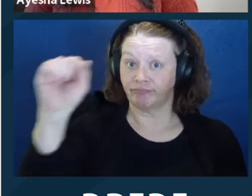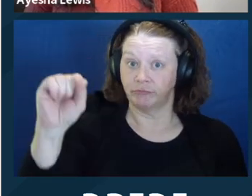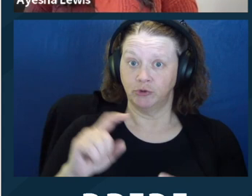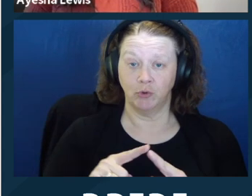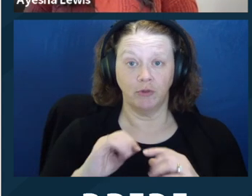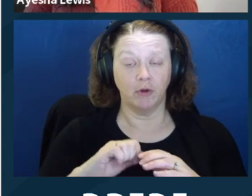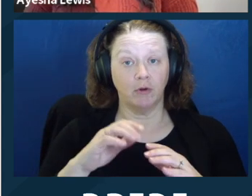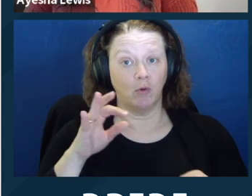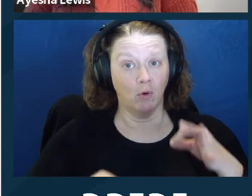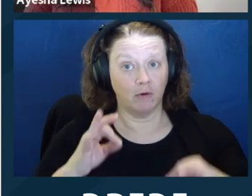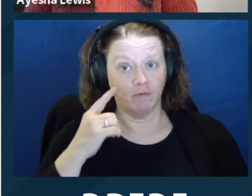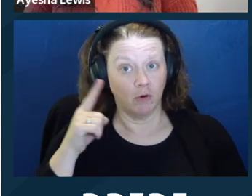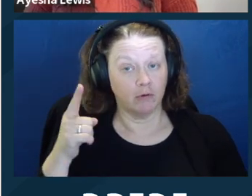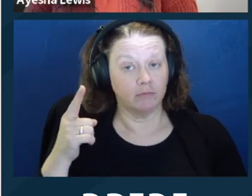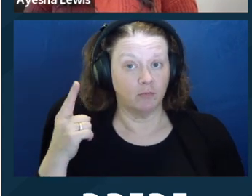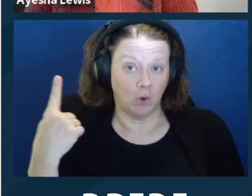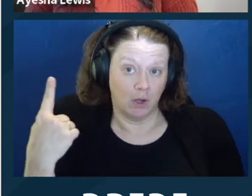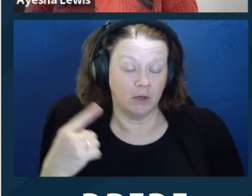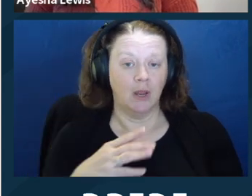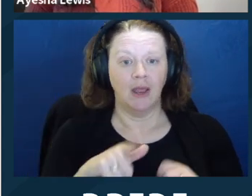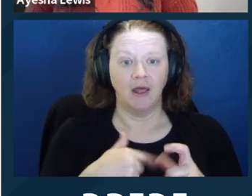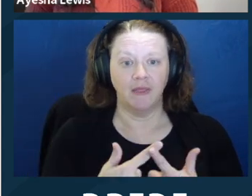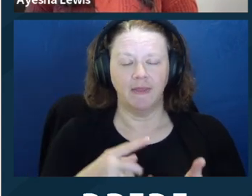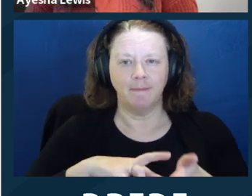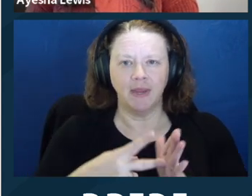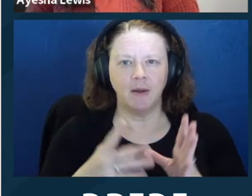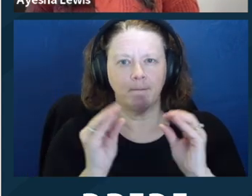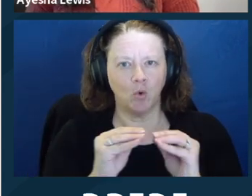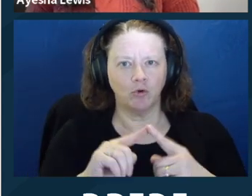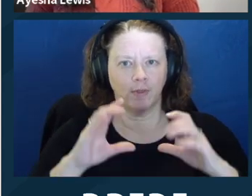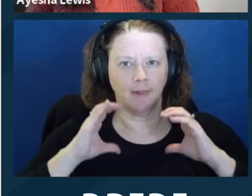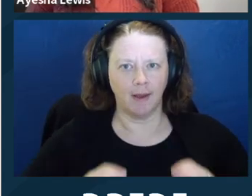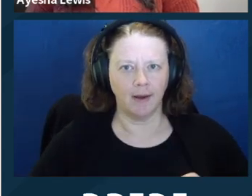There is nothing more satisfactory ‑‑ very few things are more satisfactory to a client